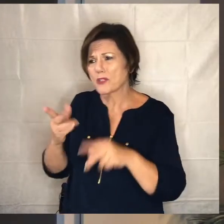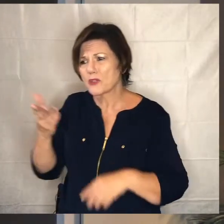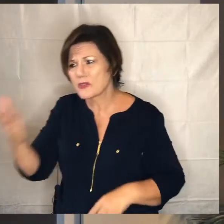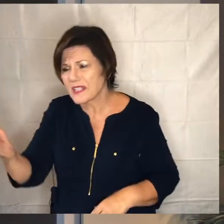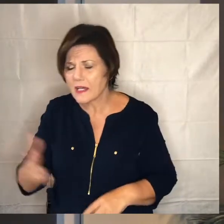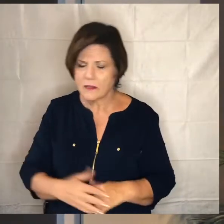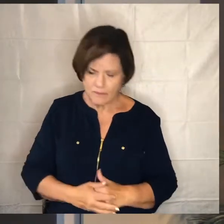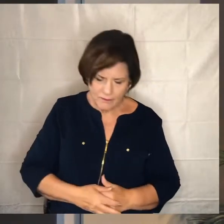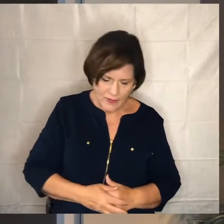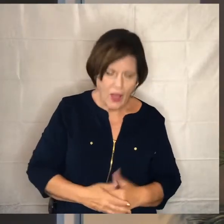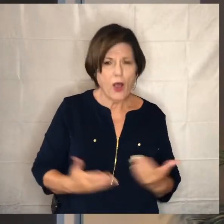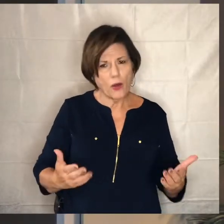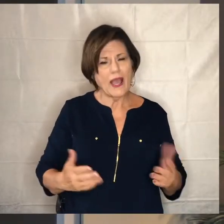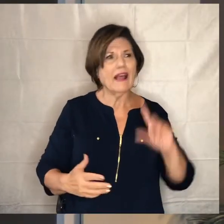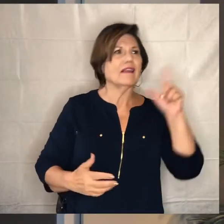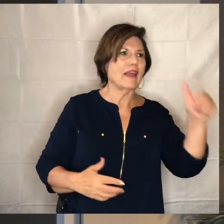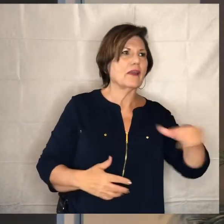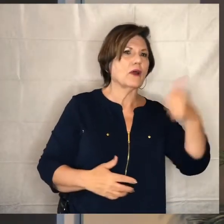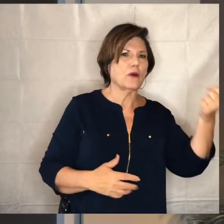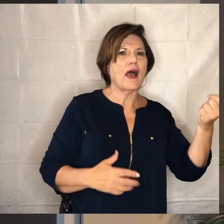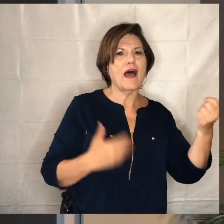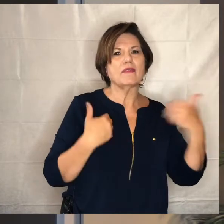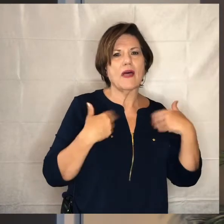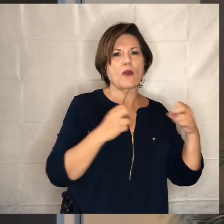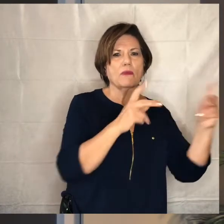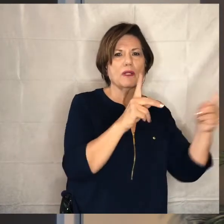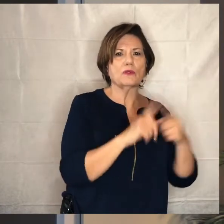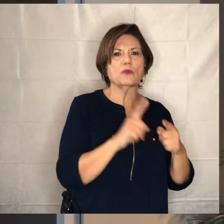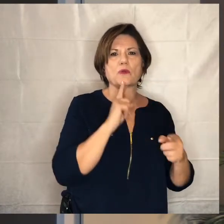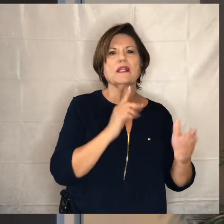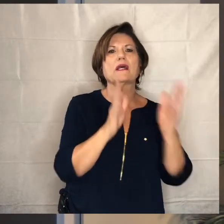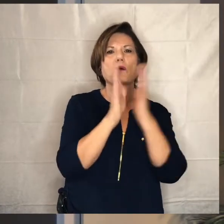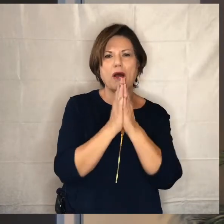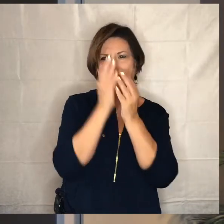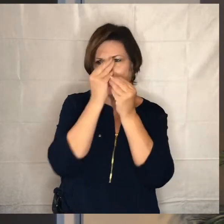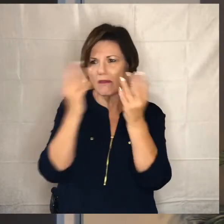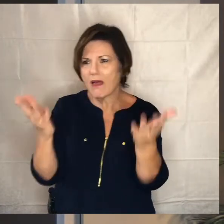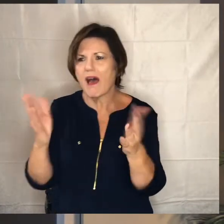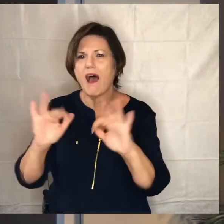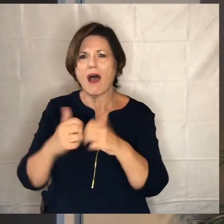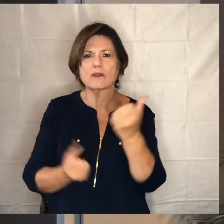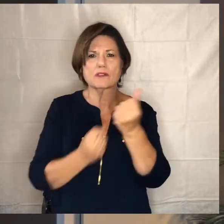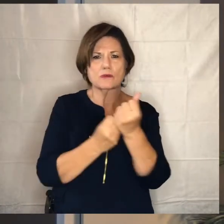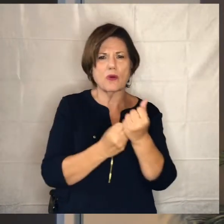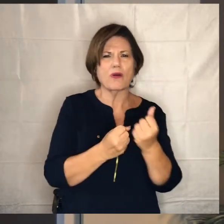to sort of do that at some point right how does it look like then for us to